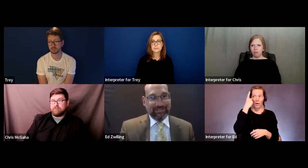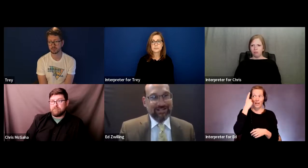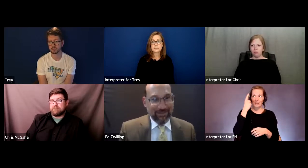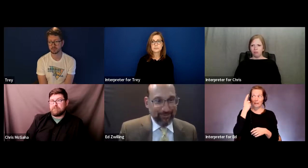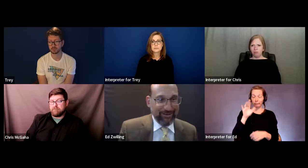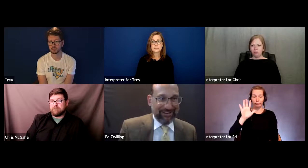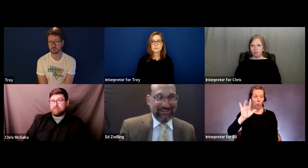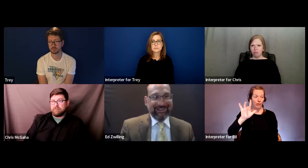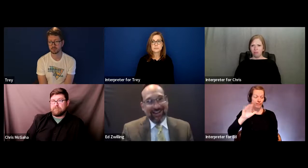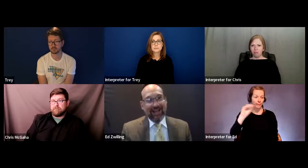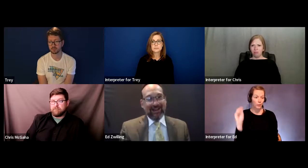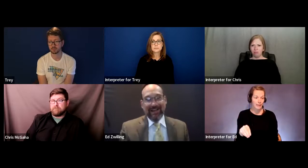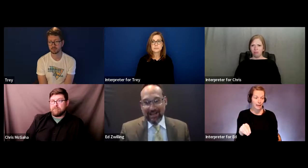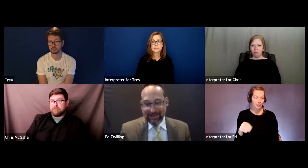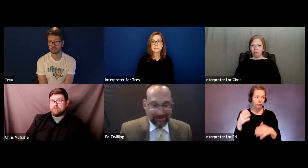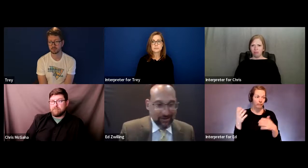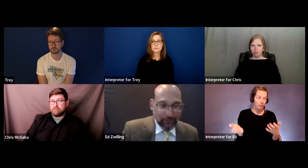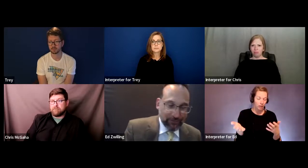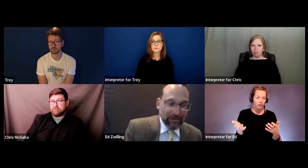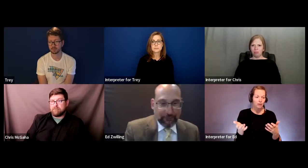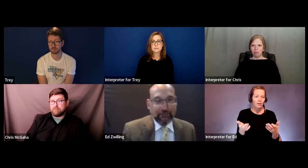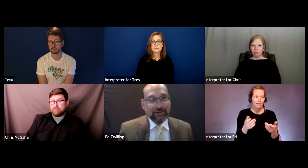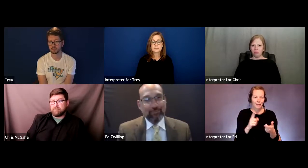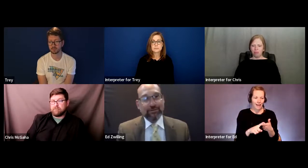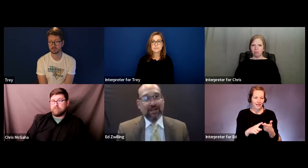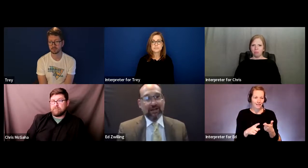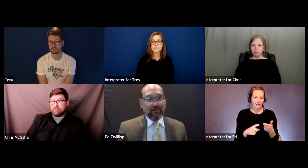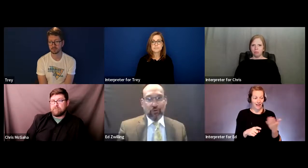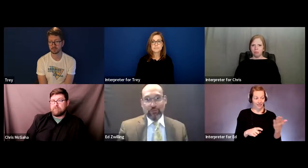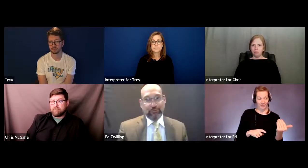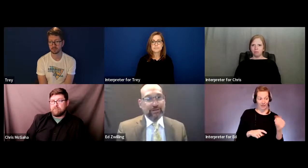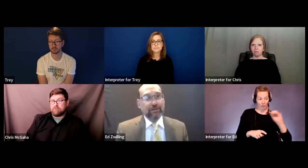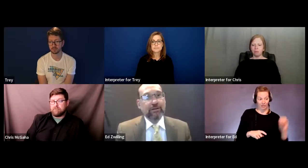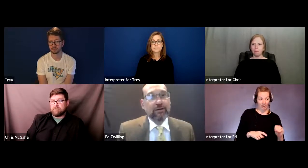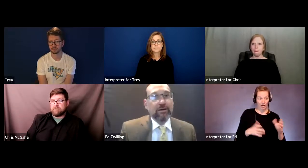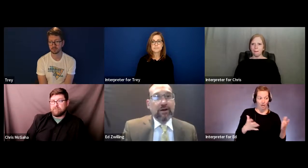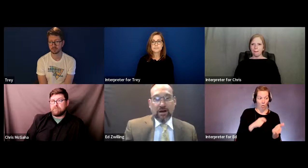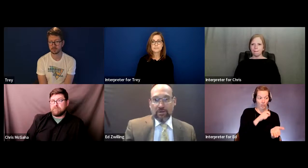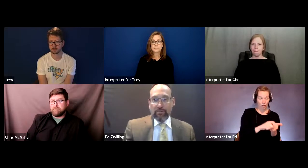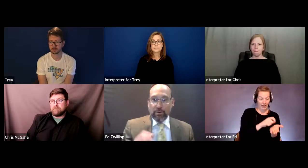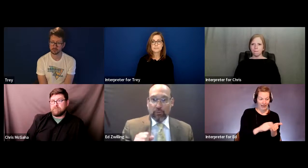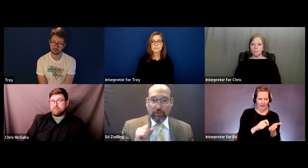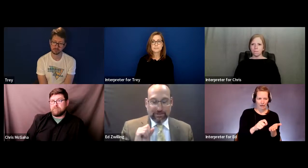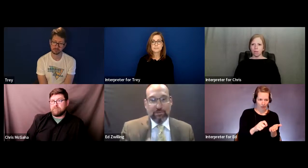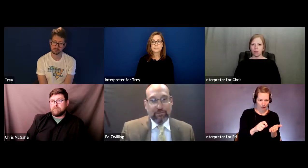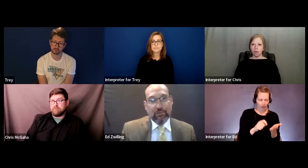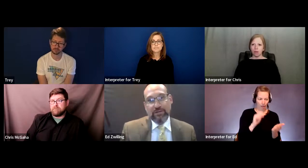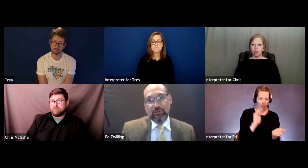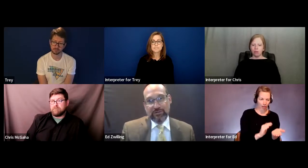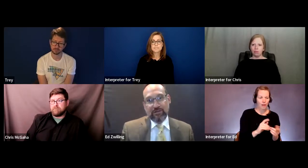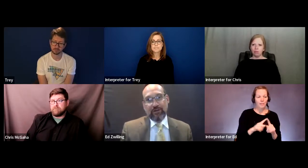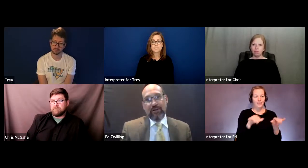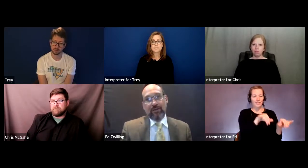said to them and 15% of what was written but when the same information was given to them